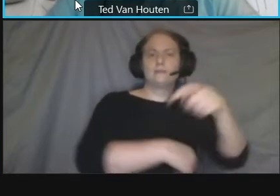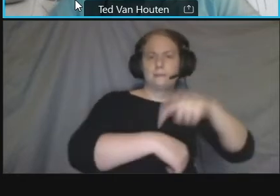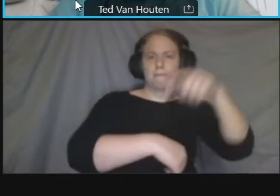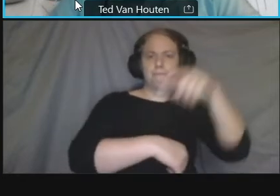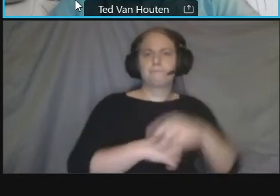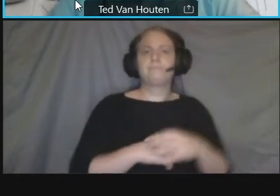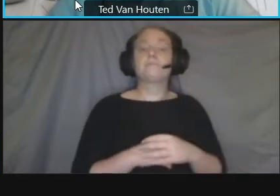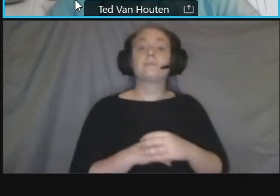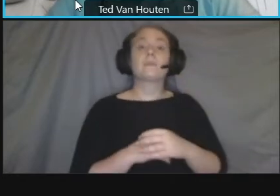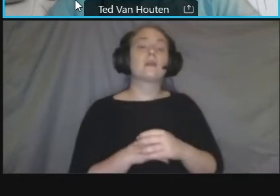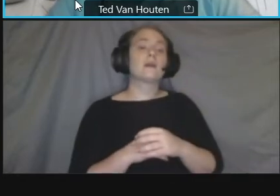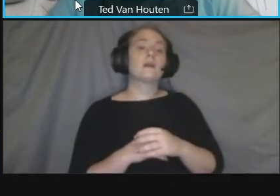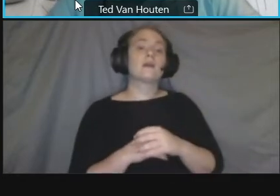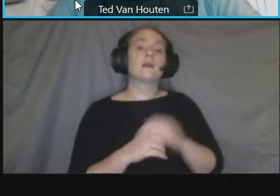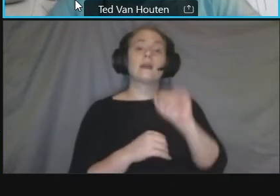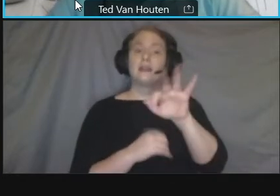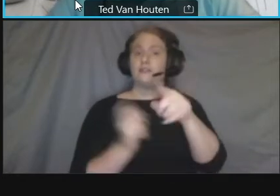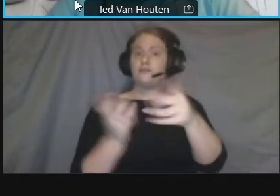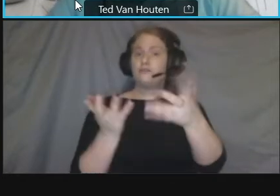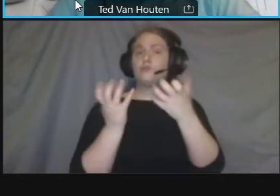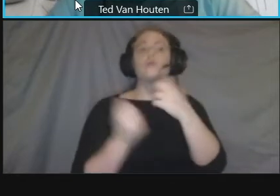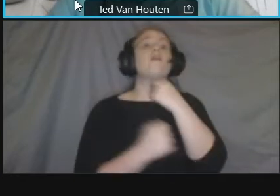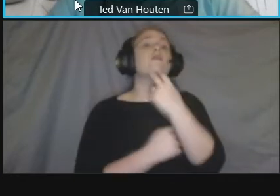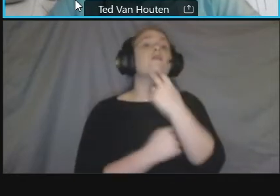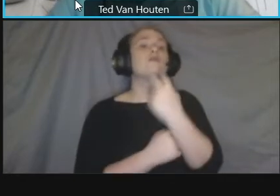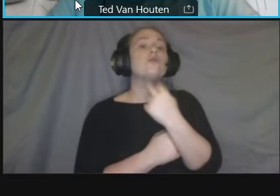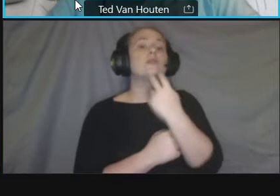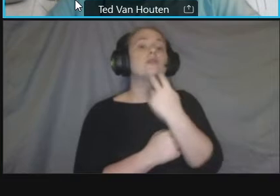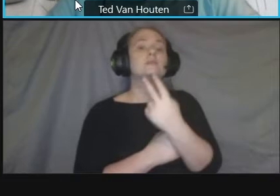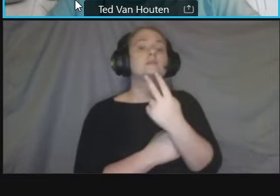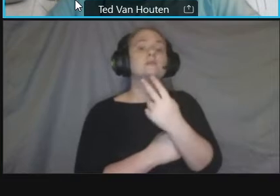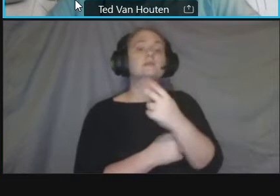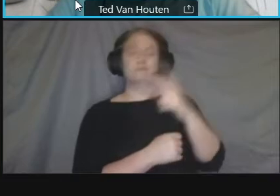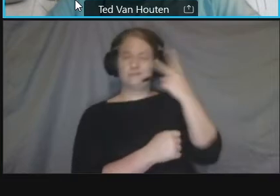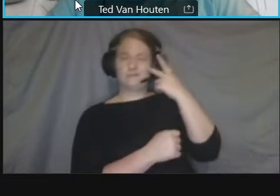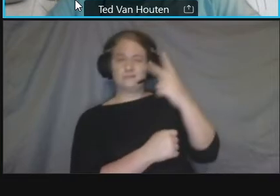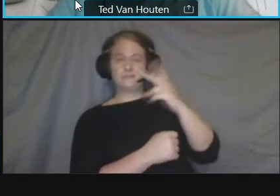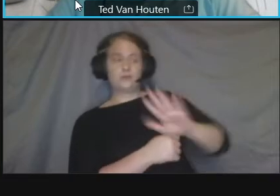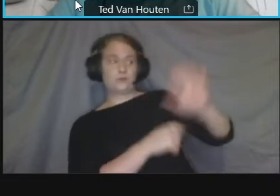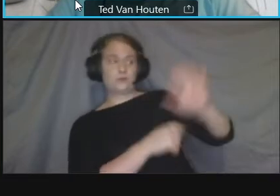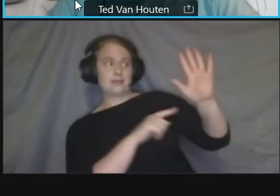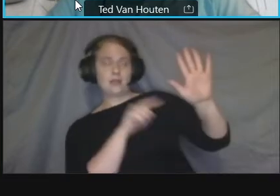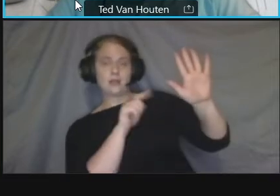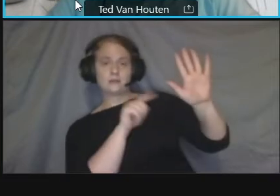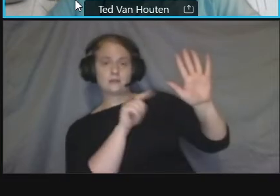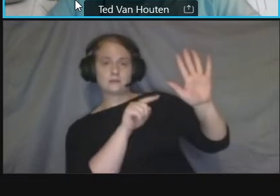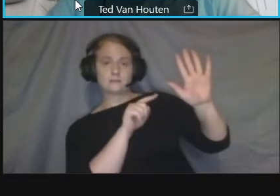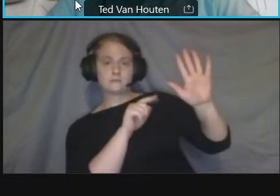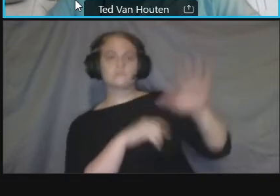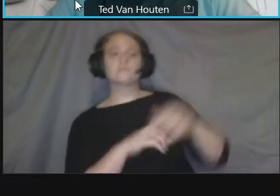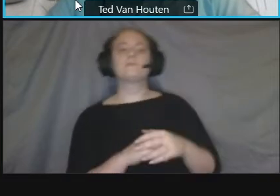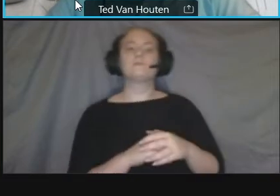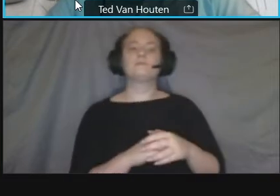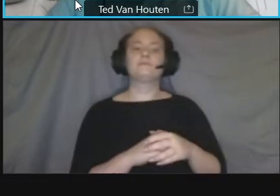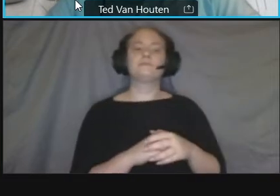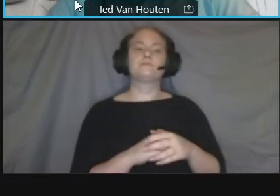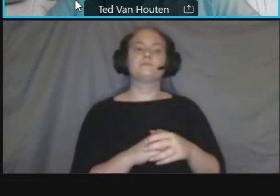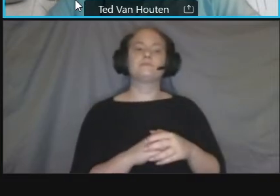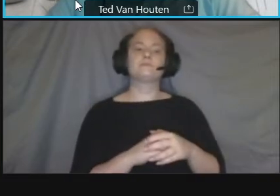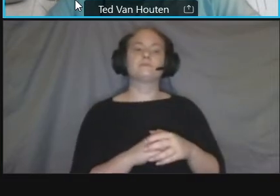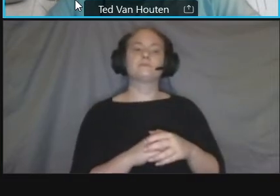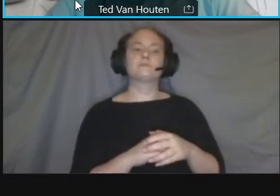you click participants and then you'll see a small hand icon use that to raise your hand and again